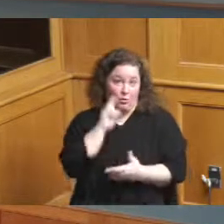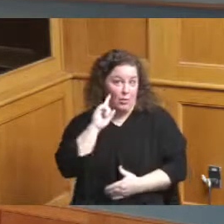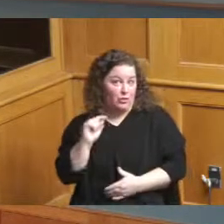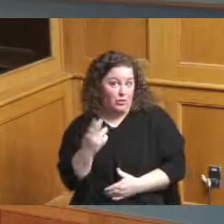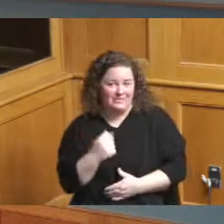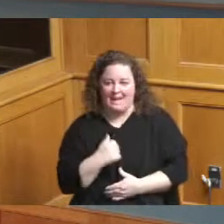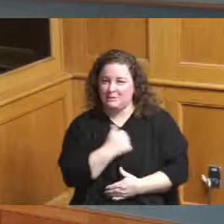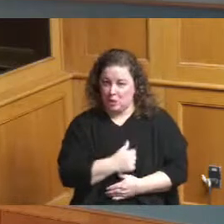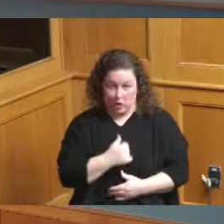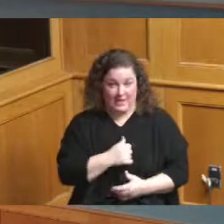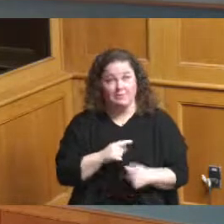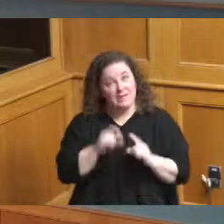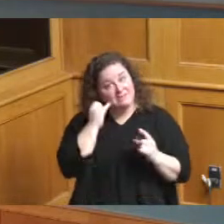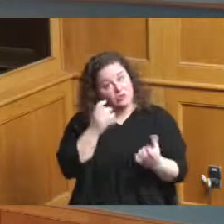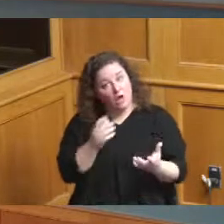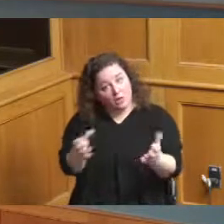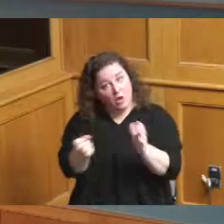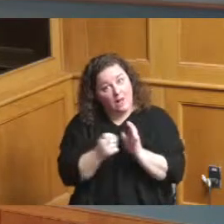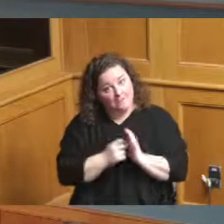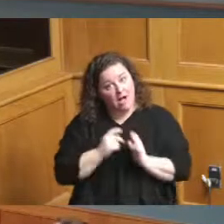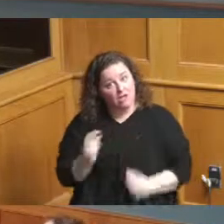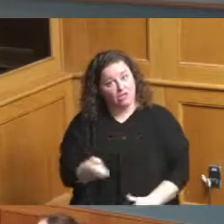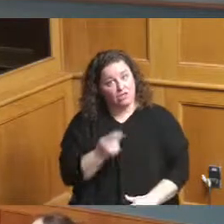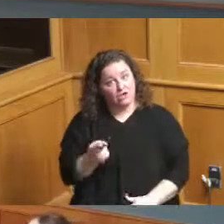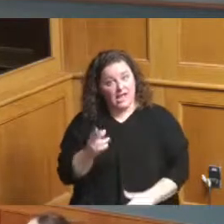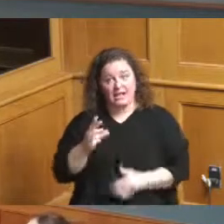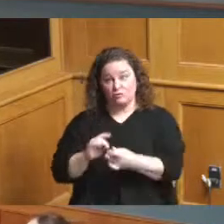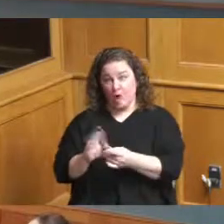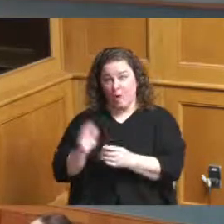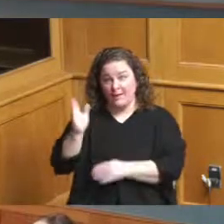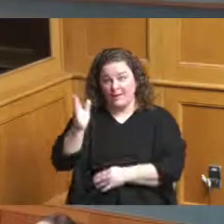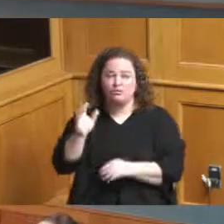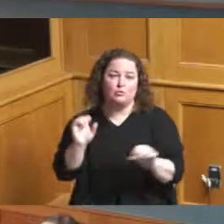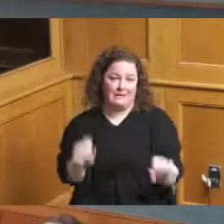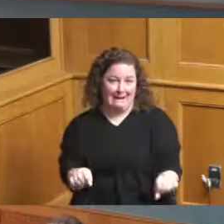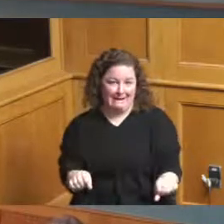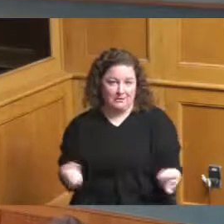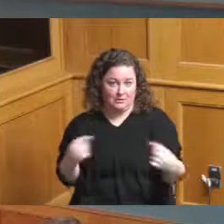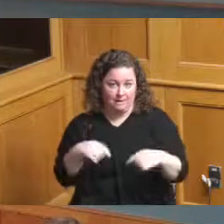come back on Thursday you're certainly welcome to comment thank you very much we'll move forward